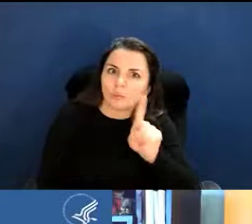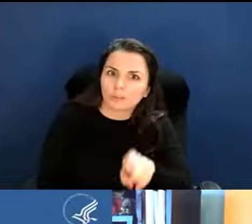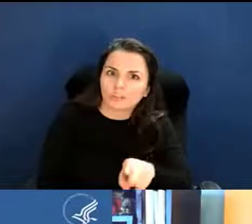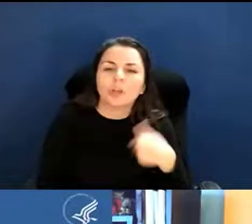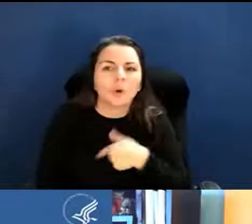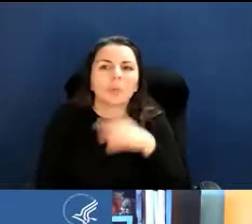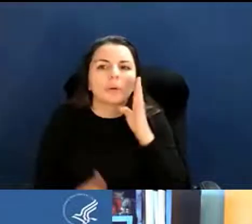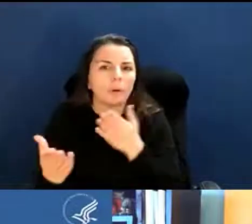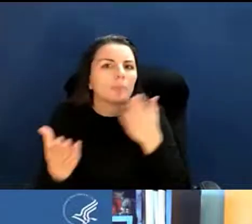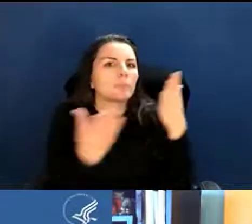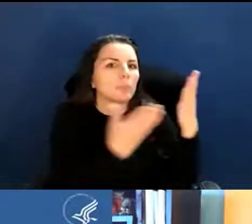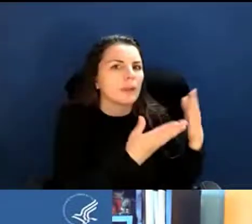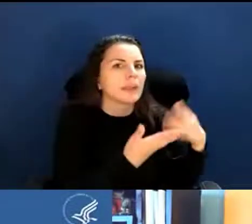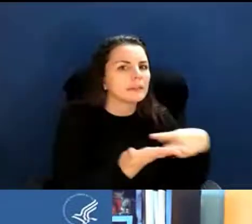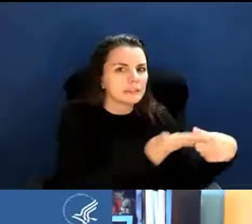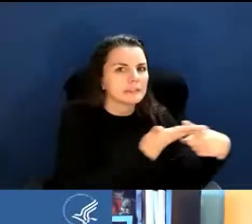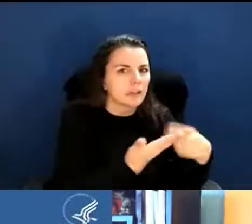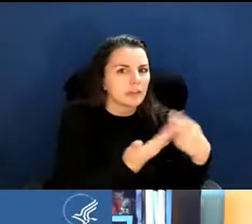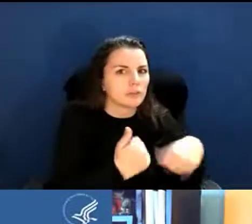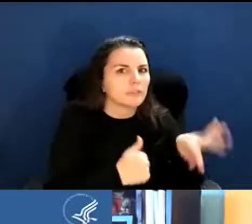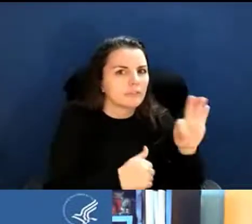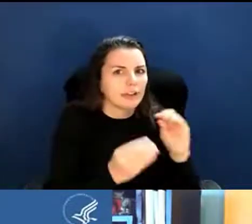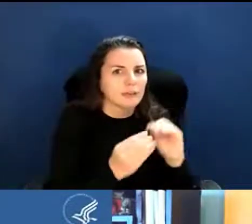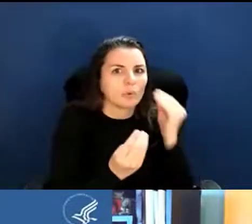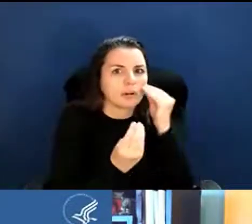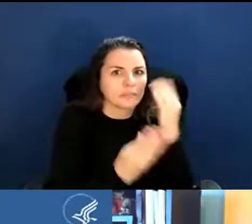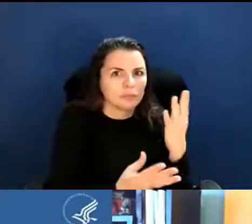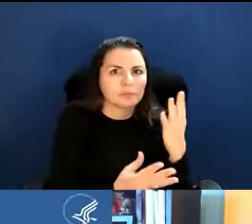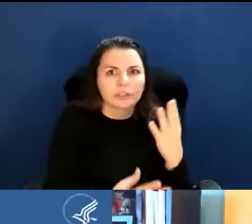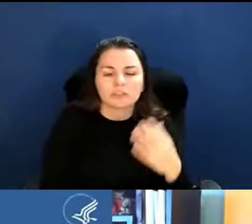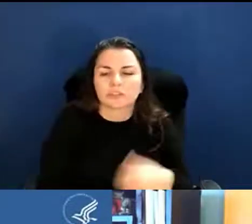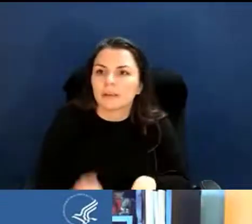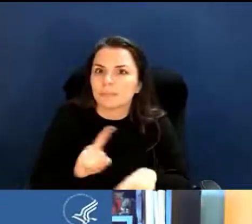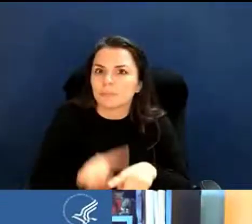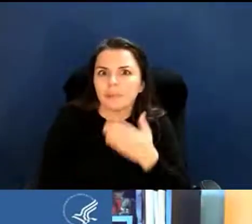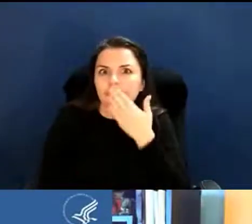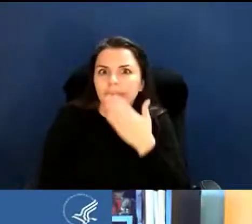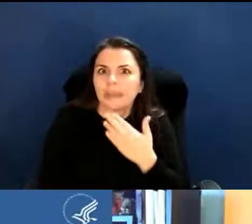and we'll find out more information about that. So thank you for bringing that question up.